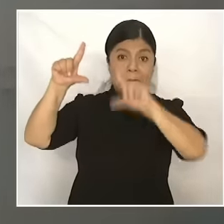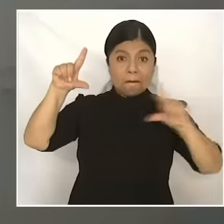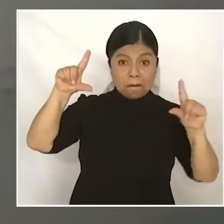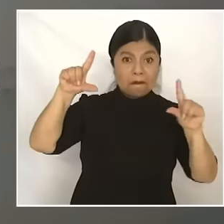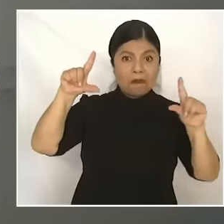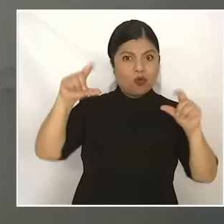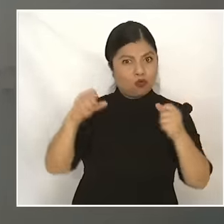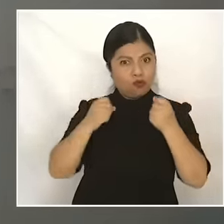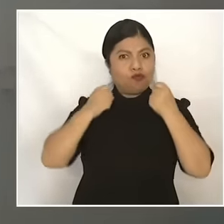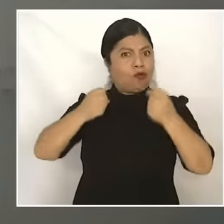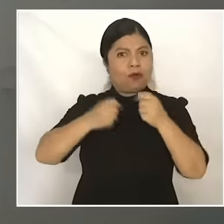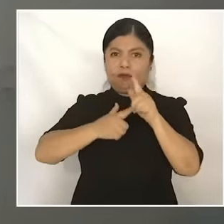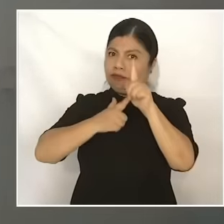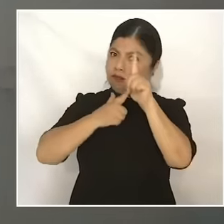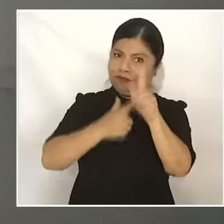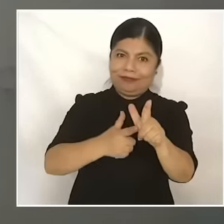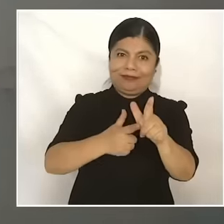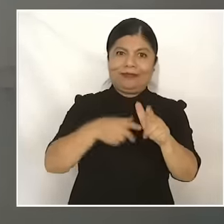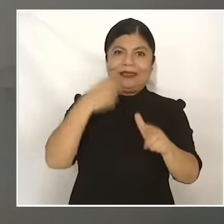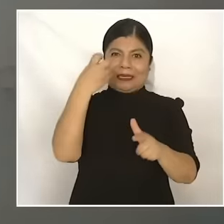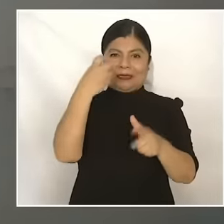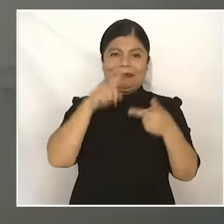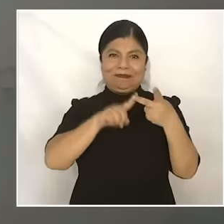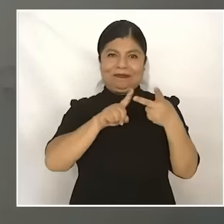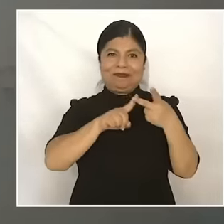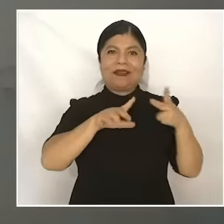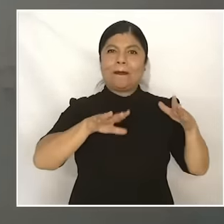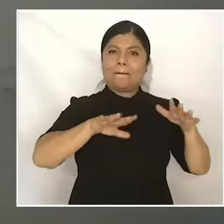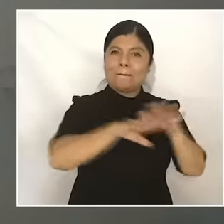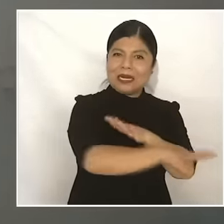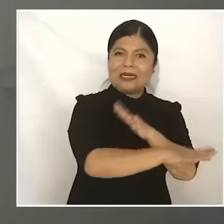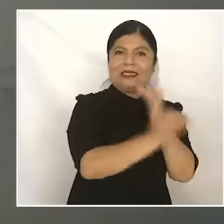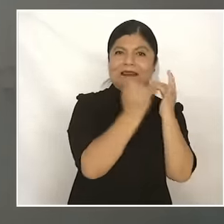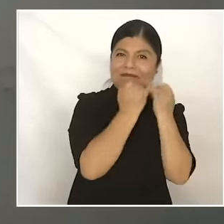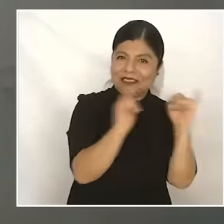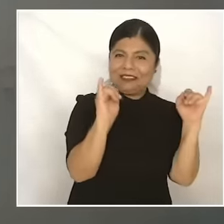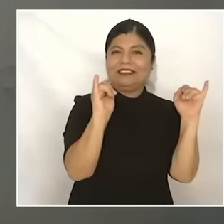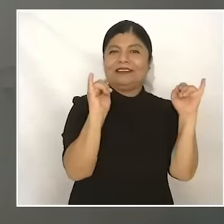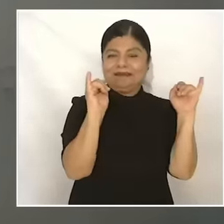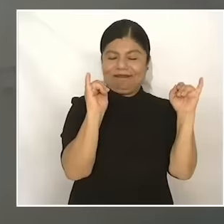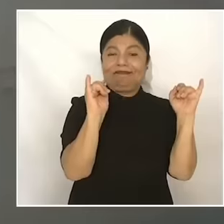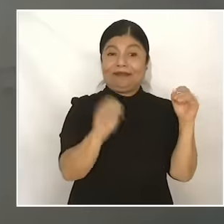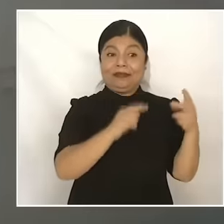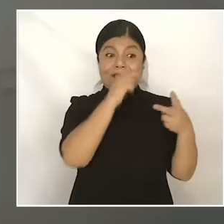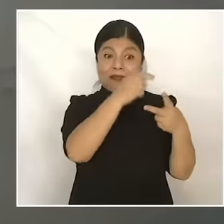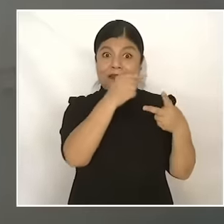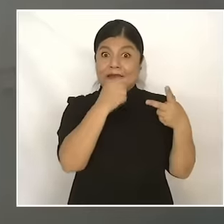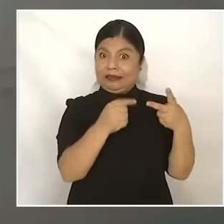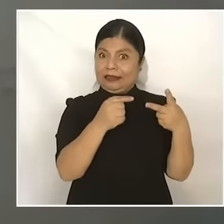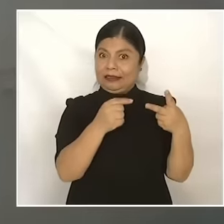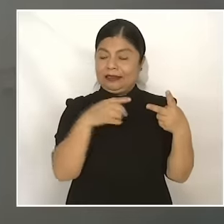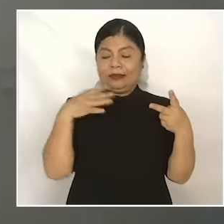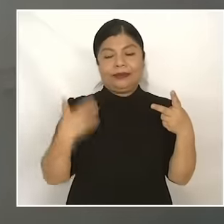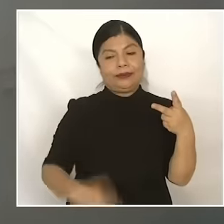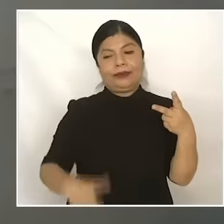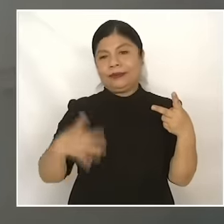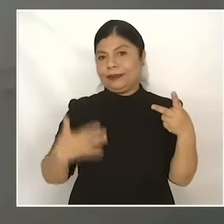of Mexico was achieved, but in those two transformations, independence and reform, there was violence,